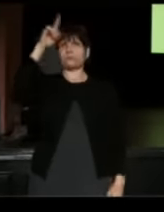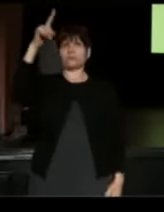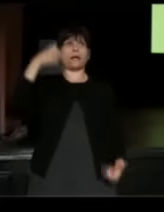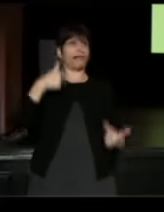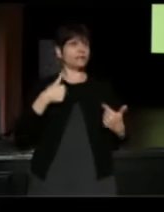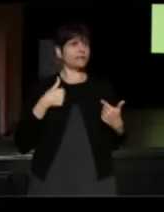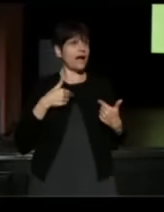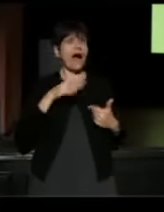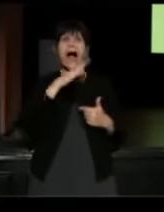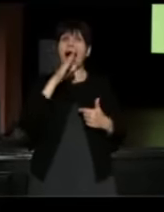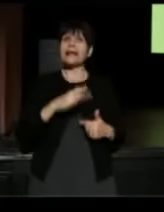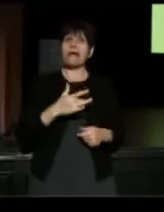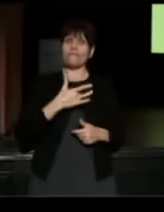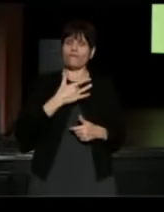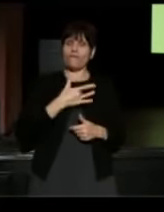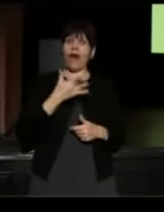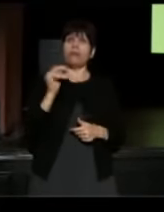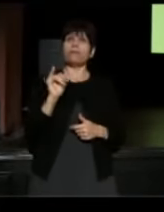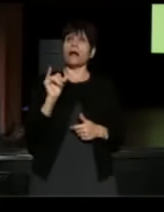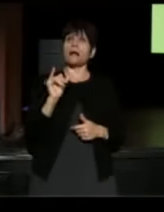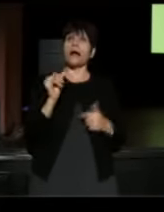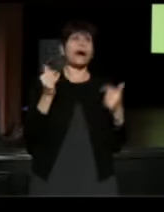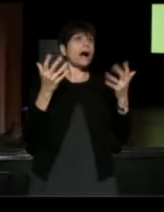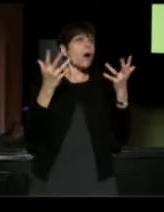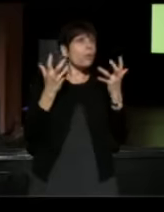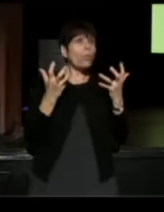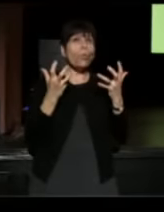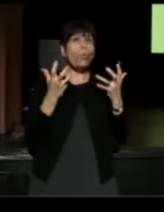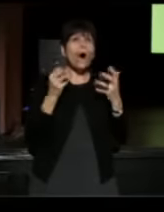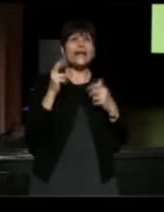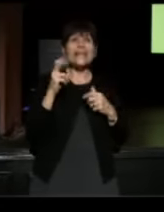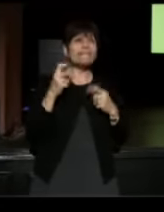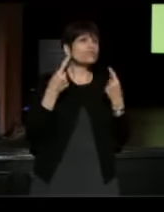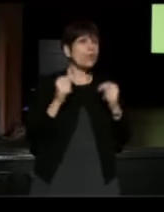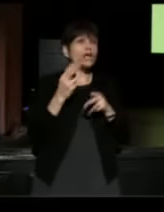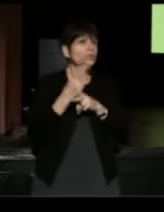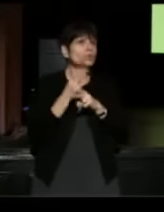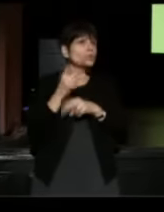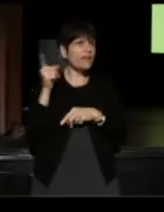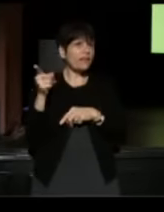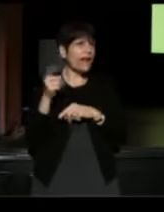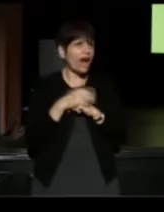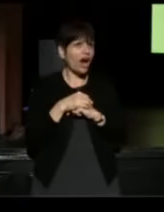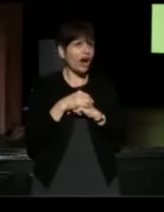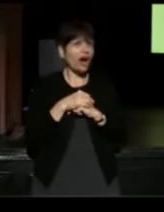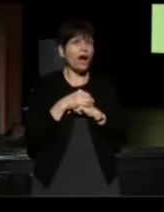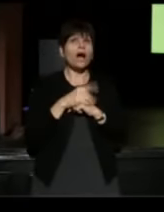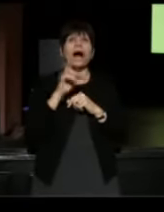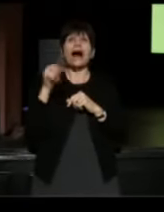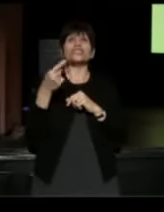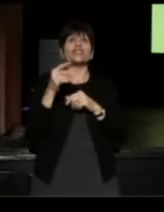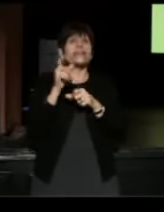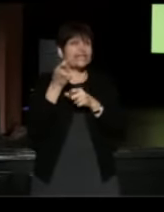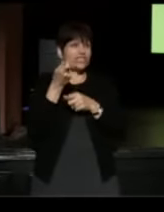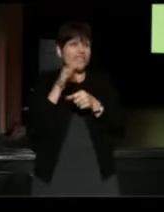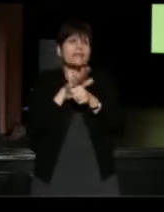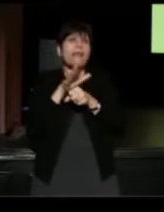I never felt like I wanted to even try to use it there, so I did just enough to get by.